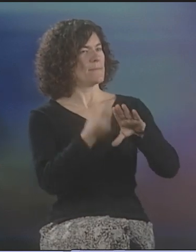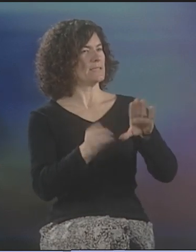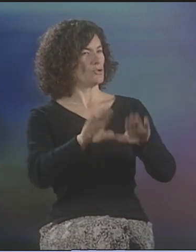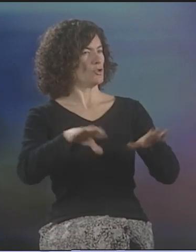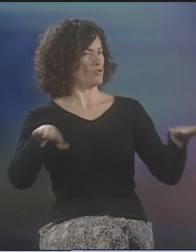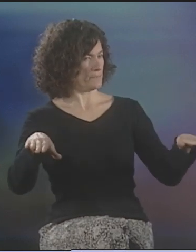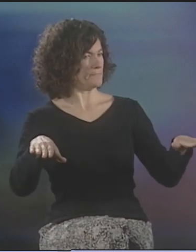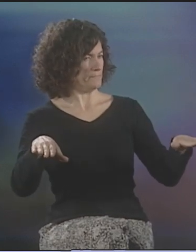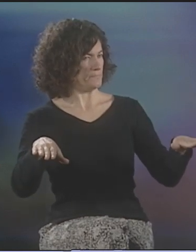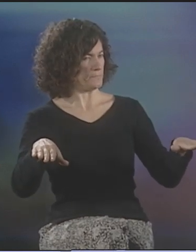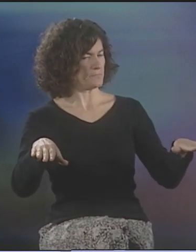"MISSING CHILDREN."